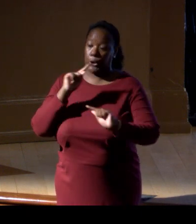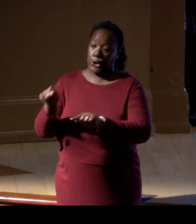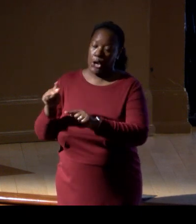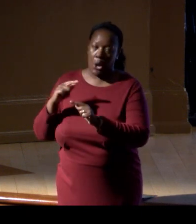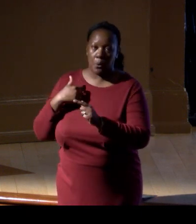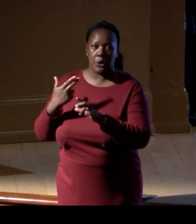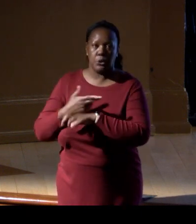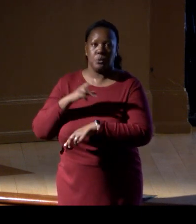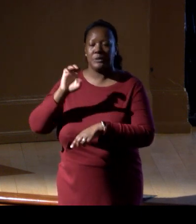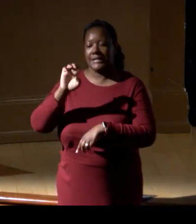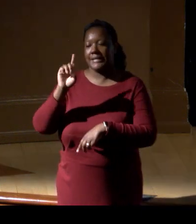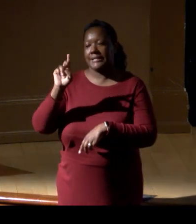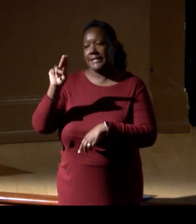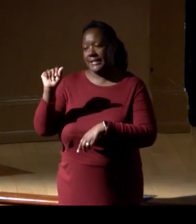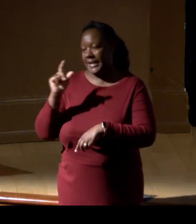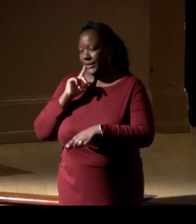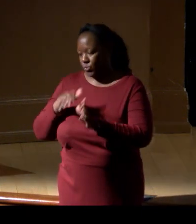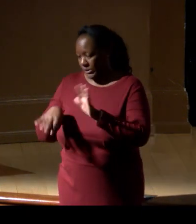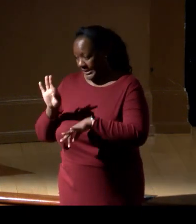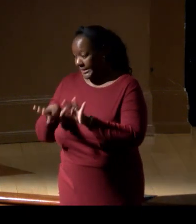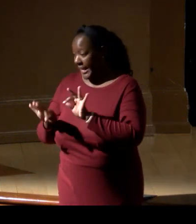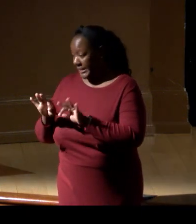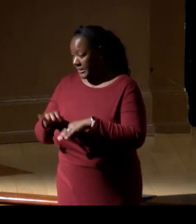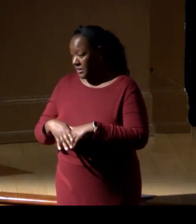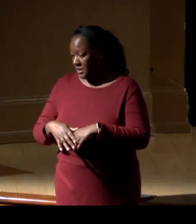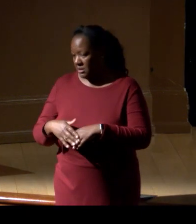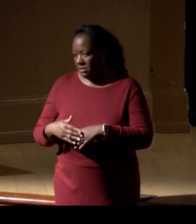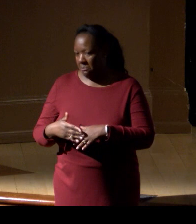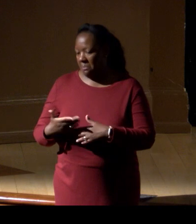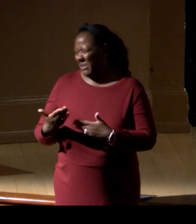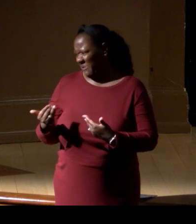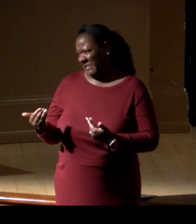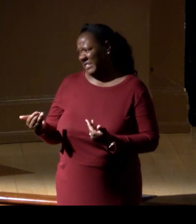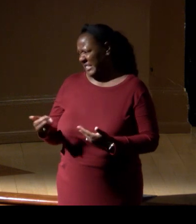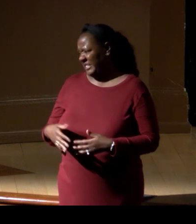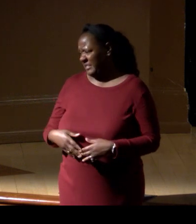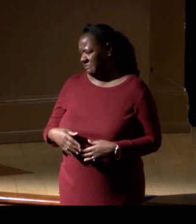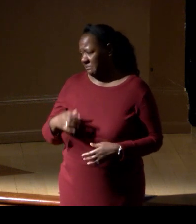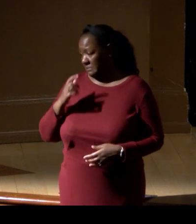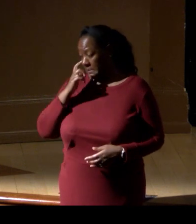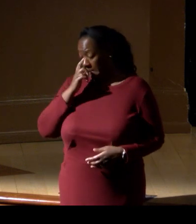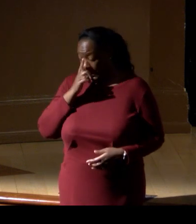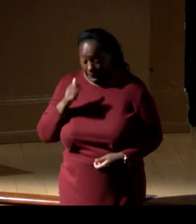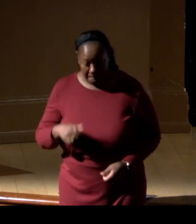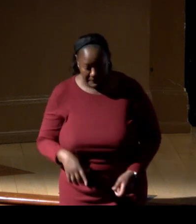Another example I love is this one from the Mediterranean. In the Mediterranean, there's this little shark,